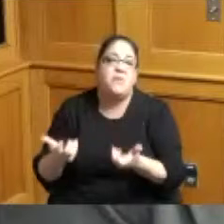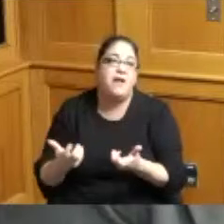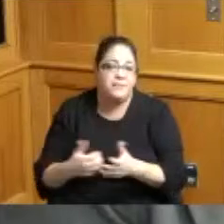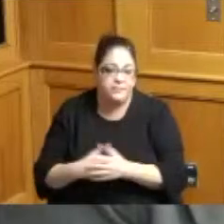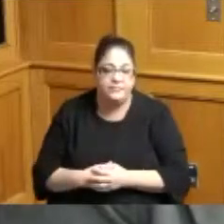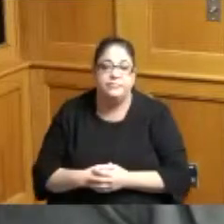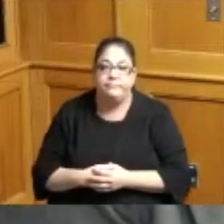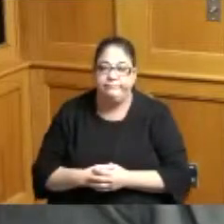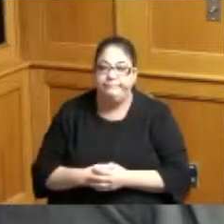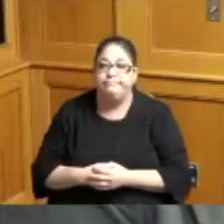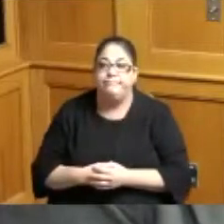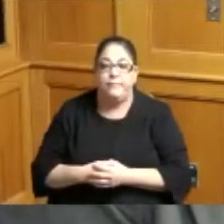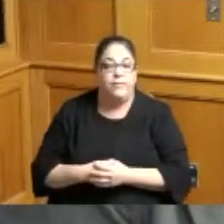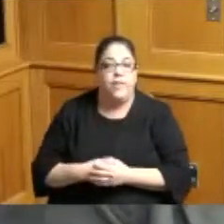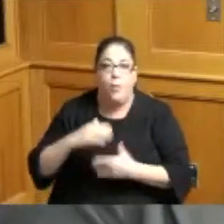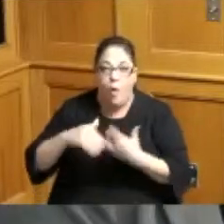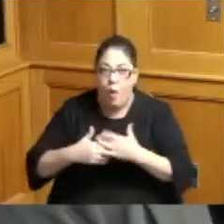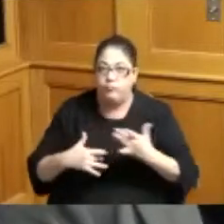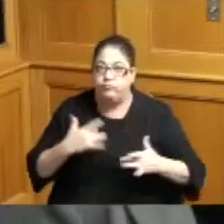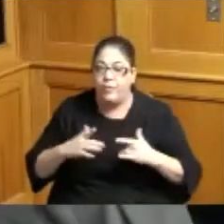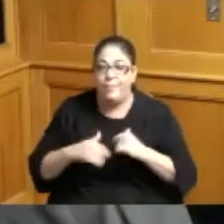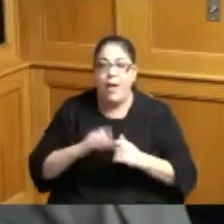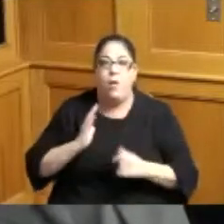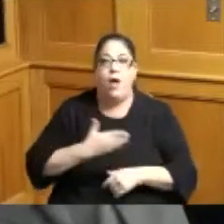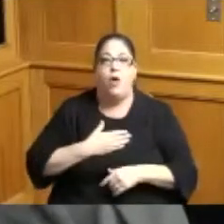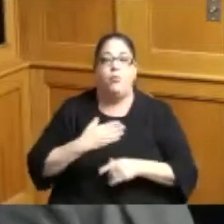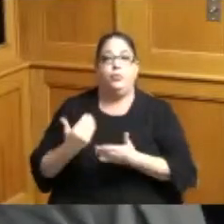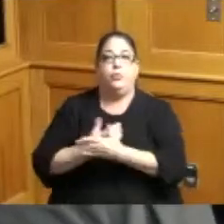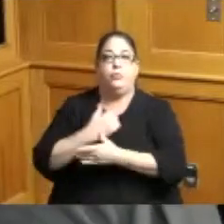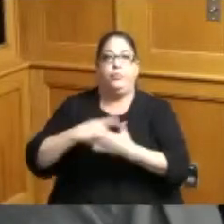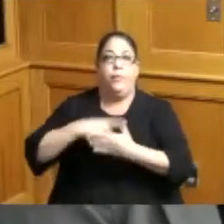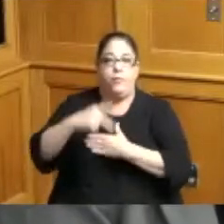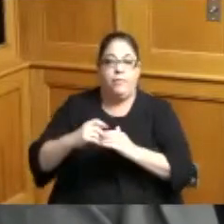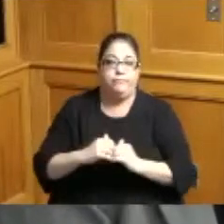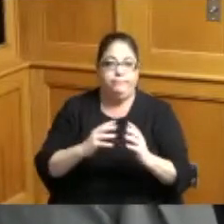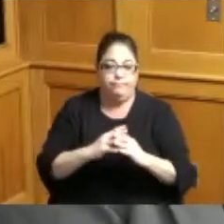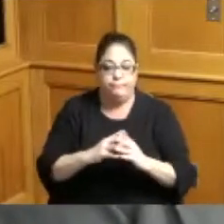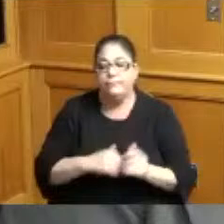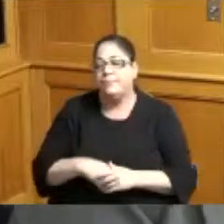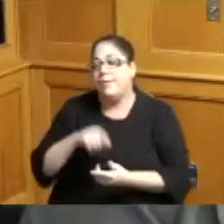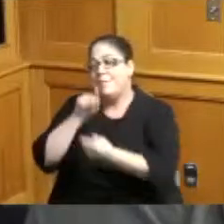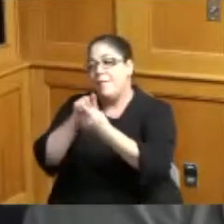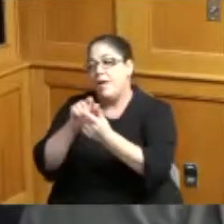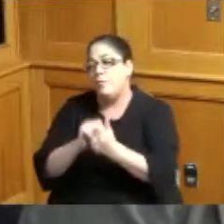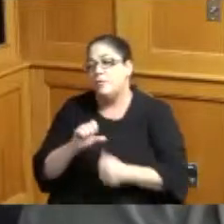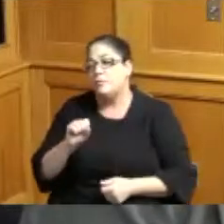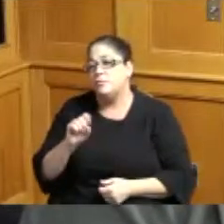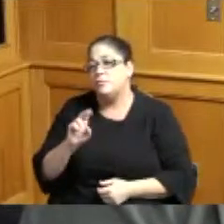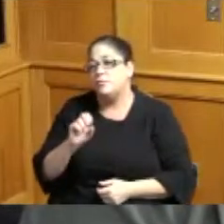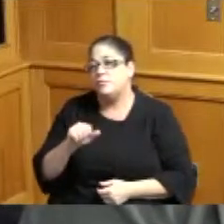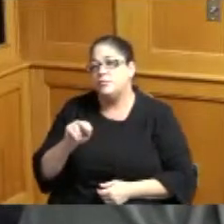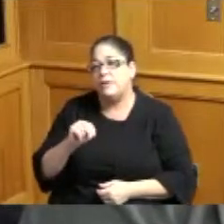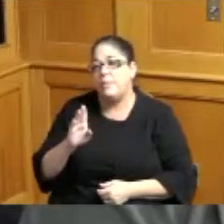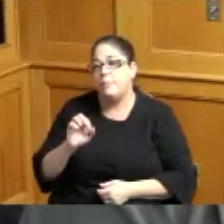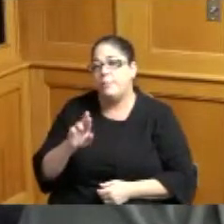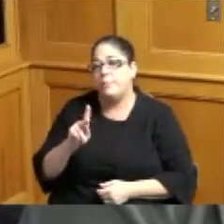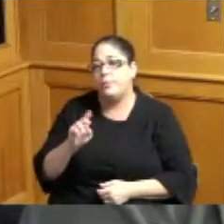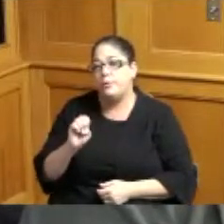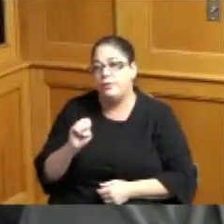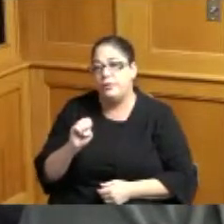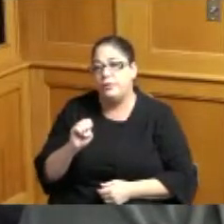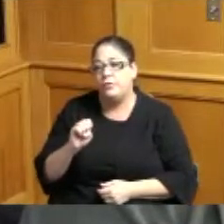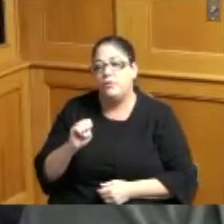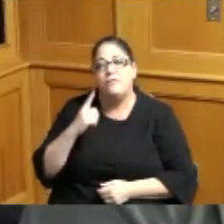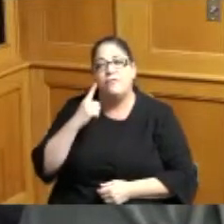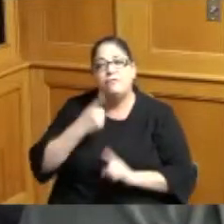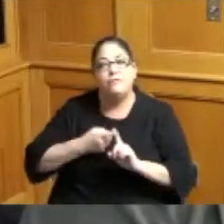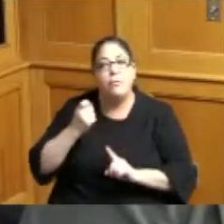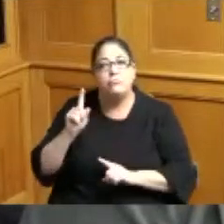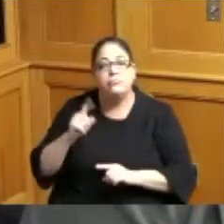about our intern and fellowship program I also met with Susan Burke uh Council on Aging and I know